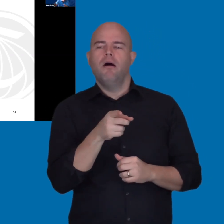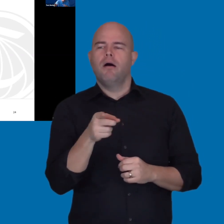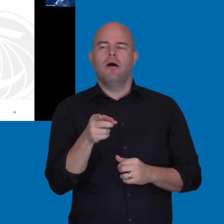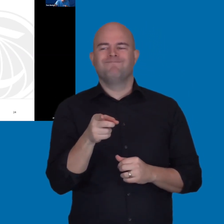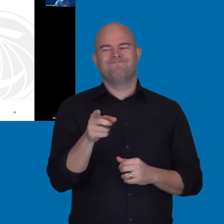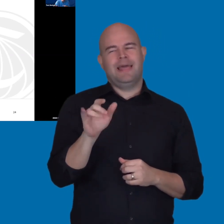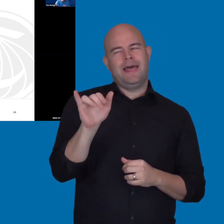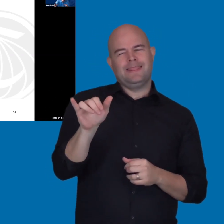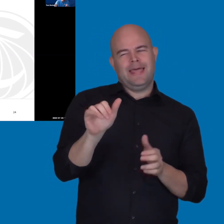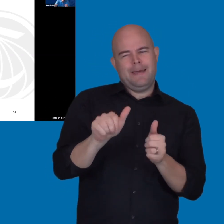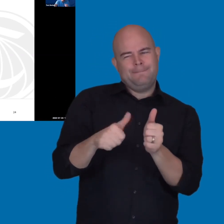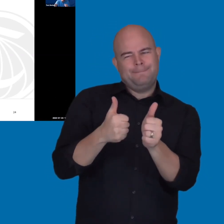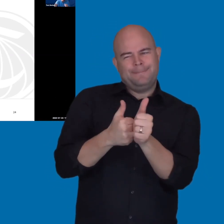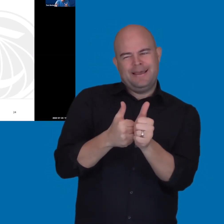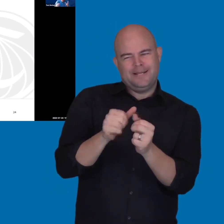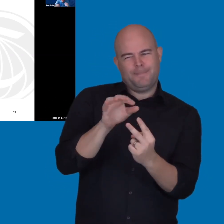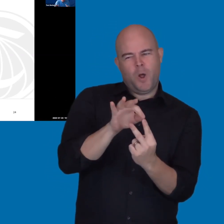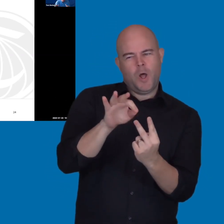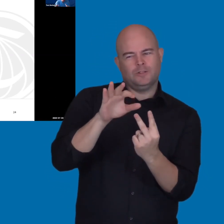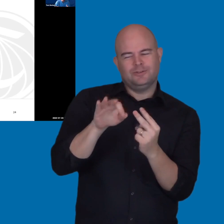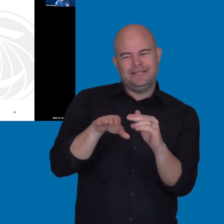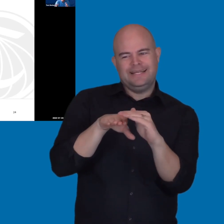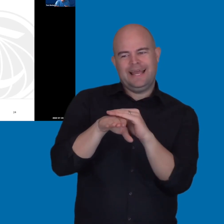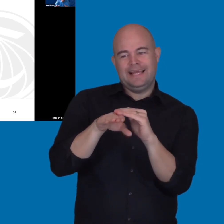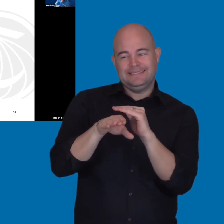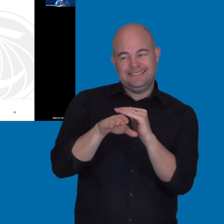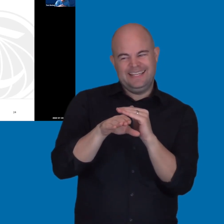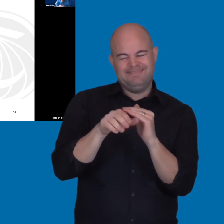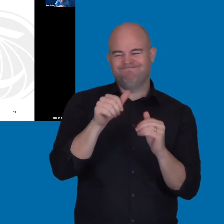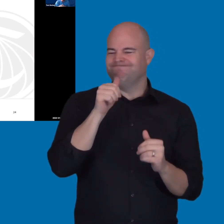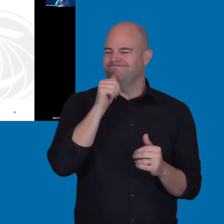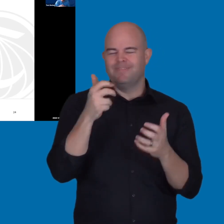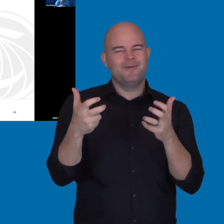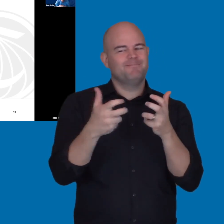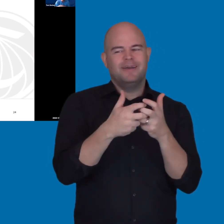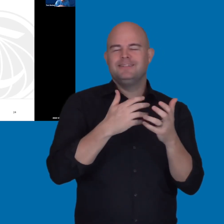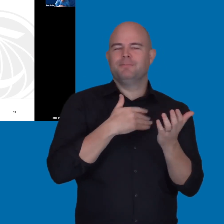of access -- does that meet the same course learning objectives and things like that?"